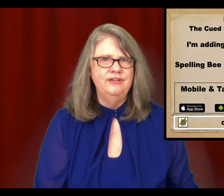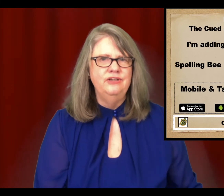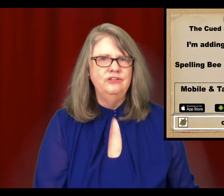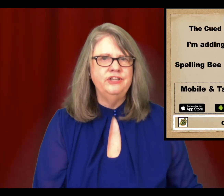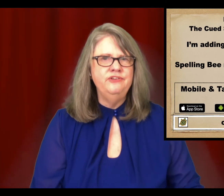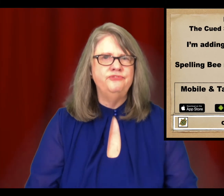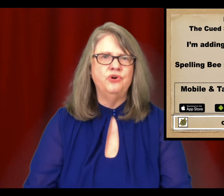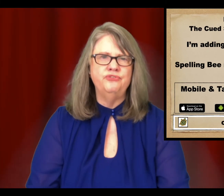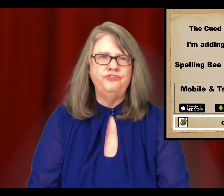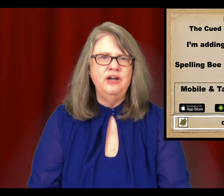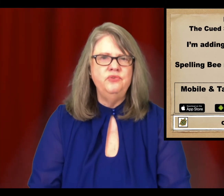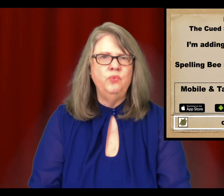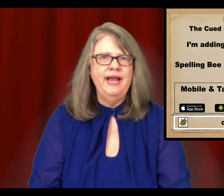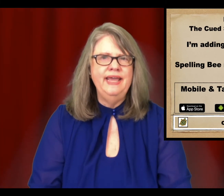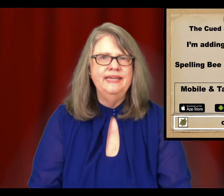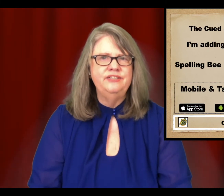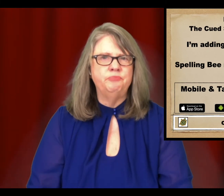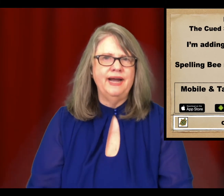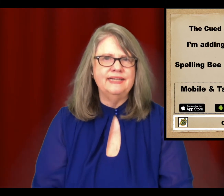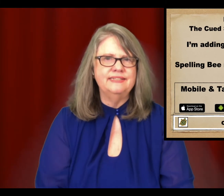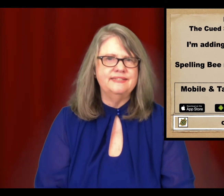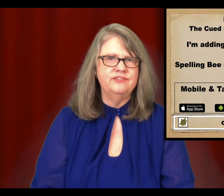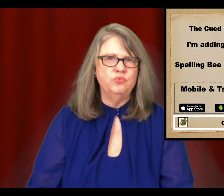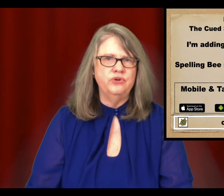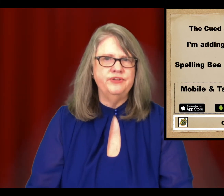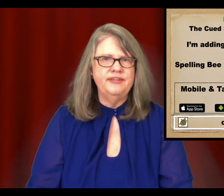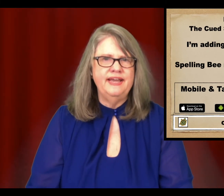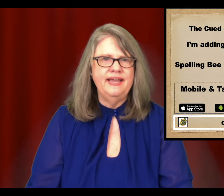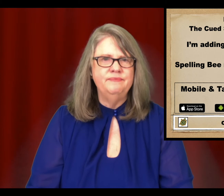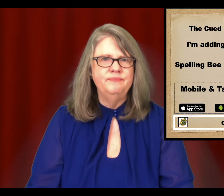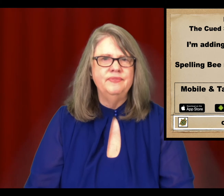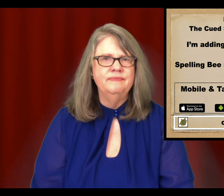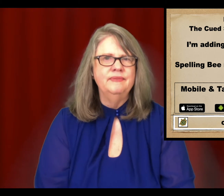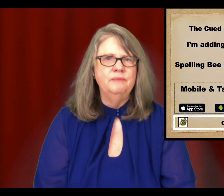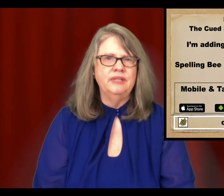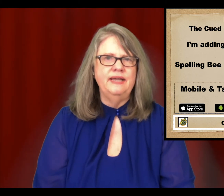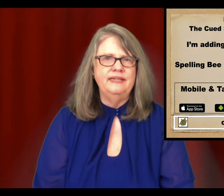Looking for a fun way to practice this Word of the Day? Play Cue